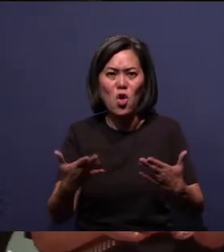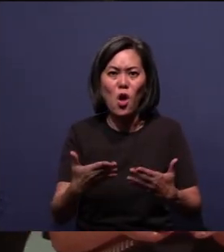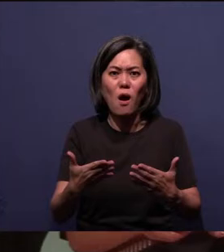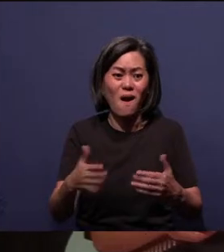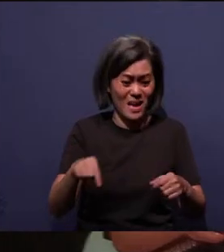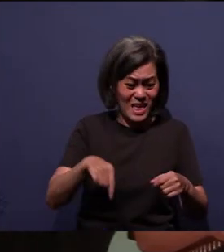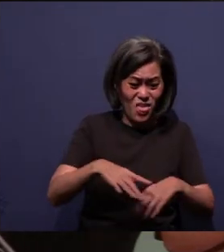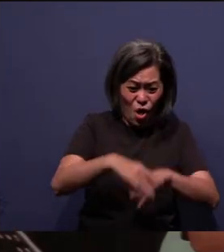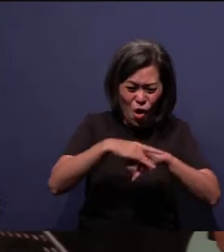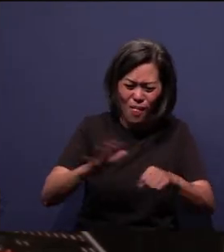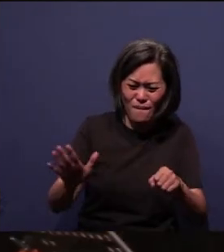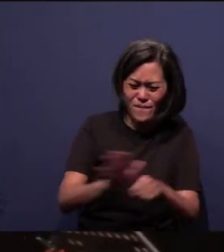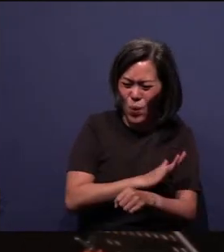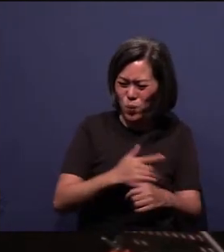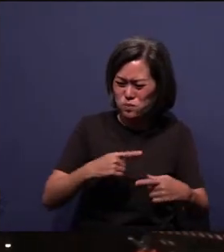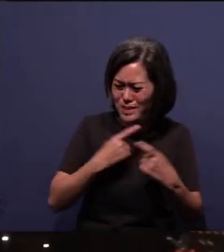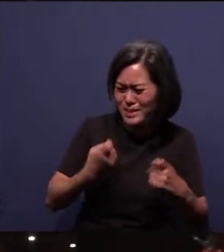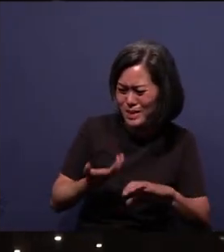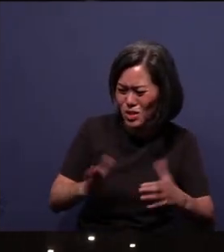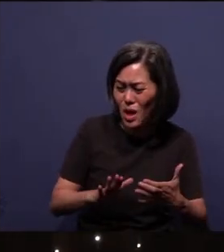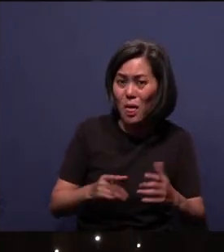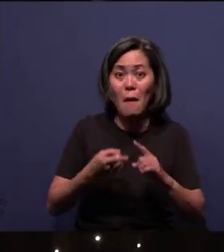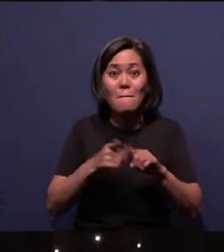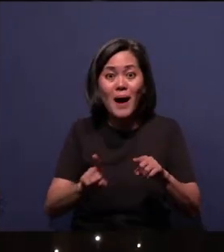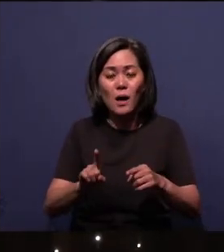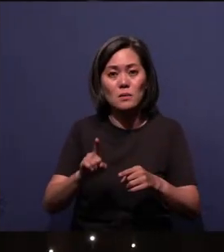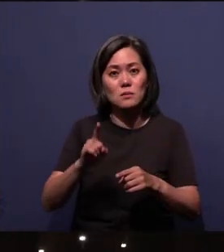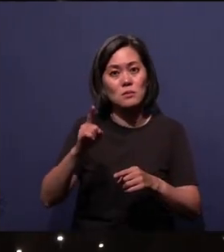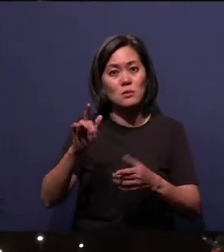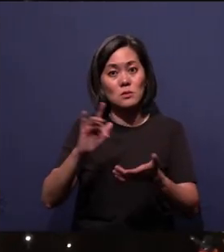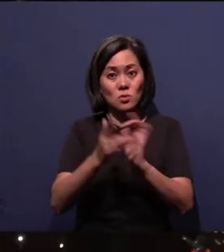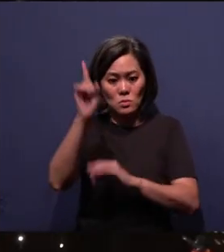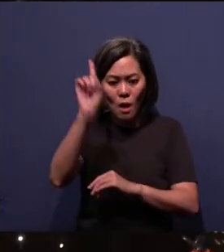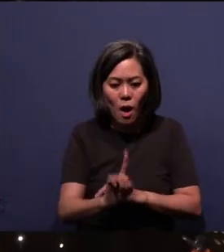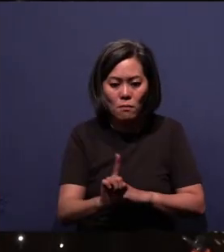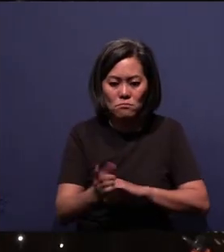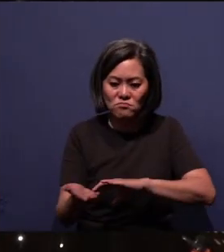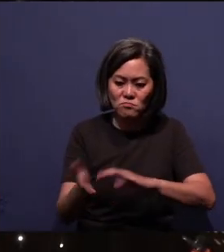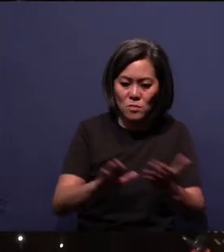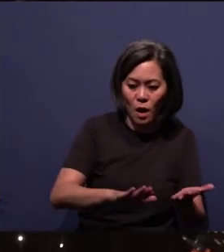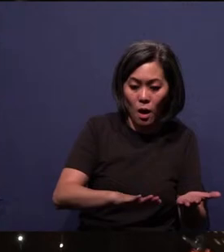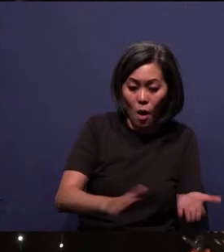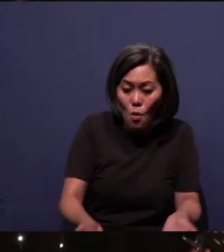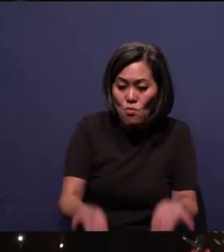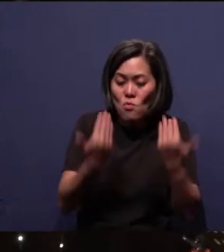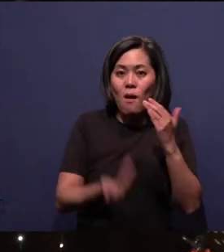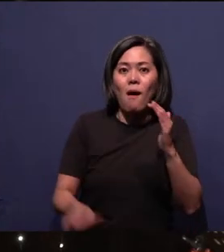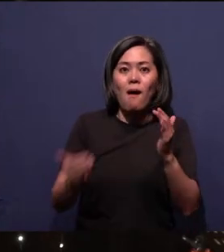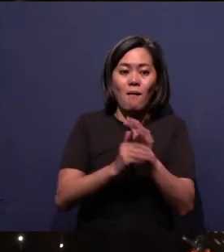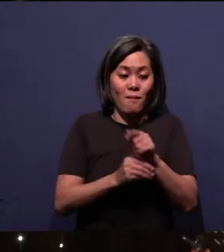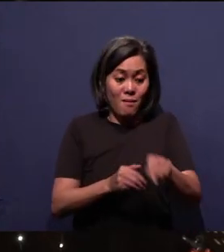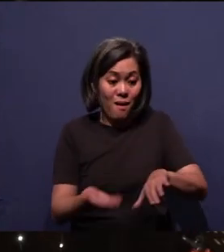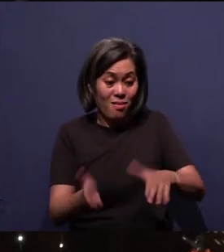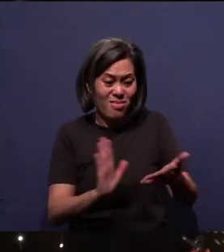full of death and He died and rose again and He conquered death and gave us something